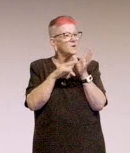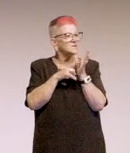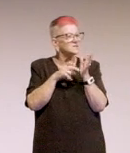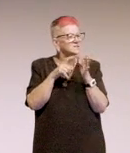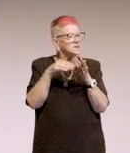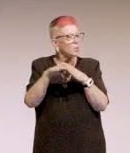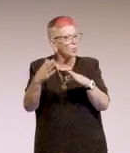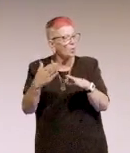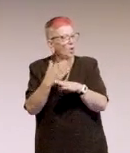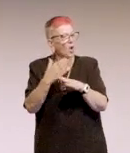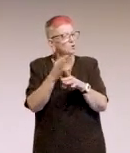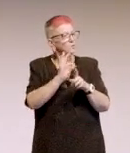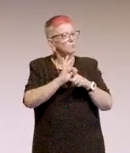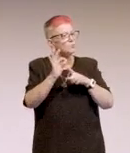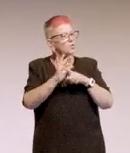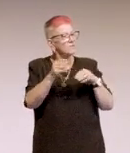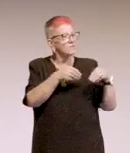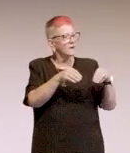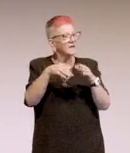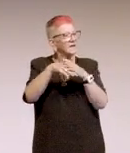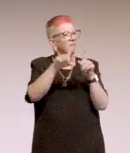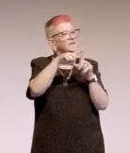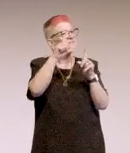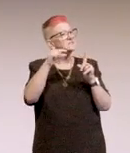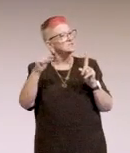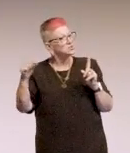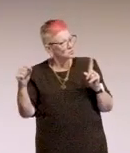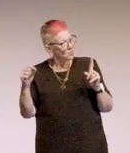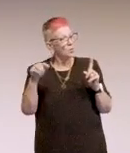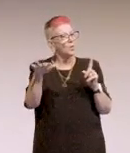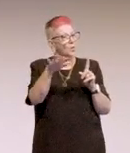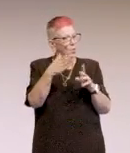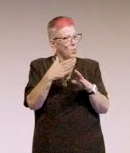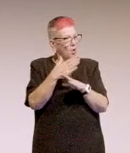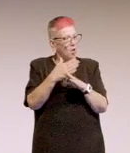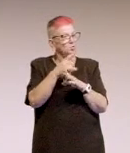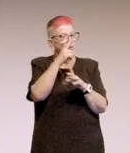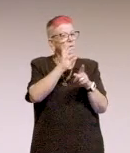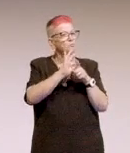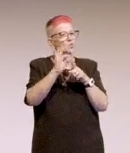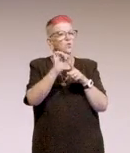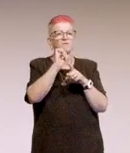Improved marketability within digital. So, you know, improves your options of getting a job when you decide